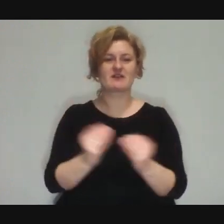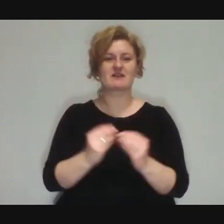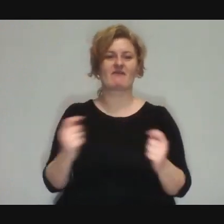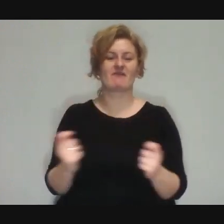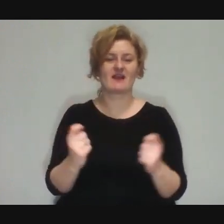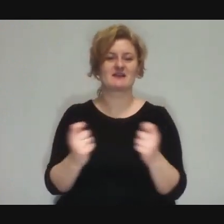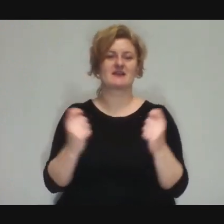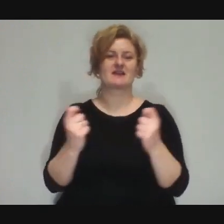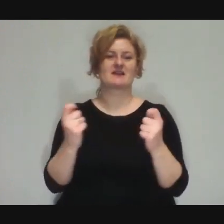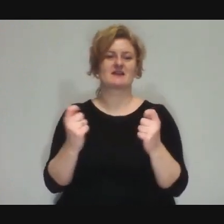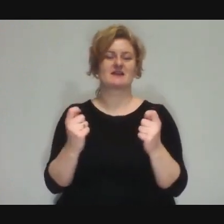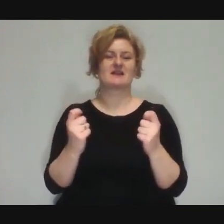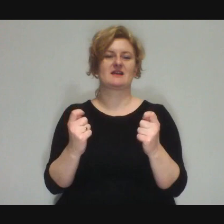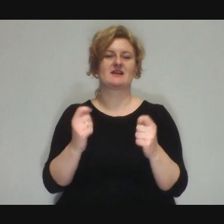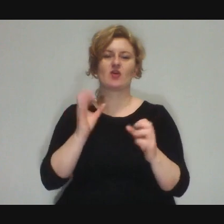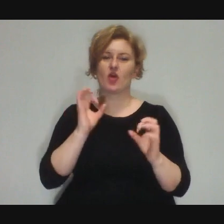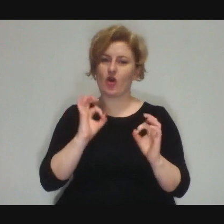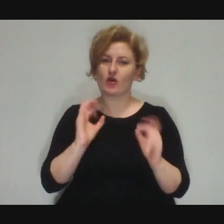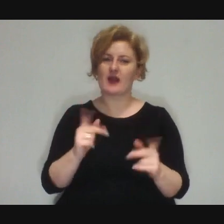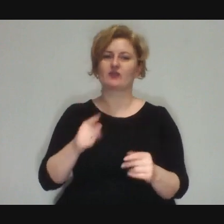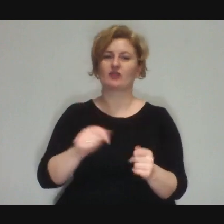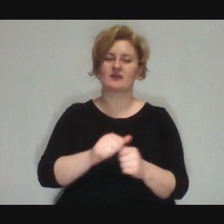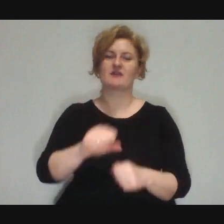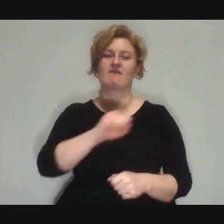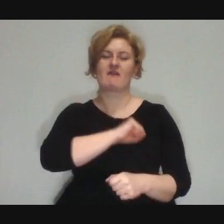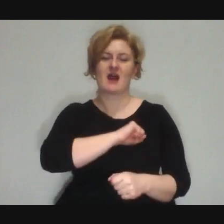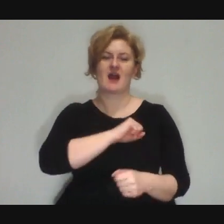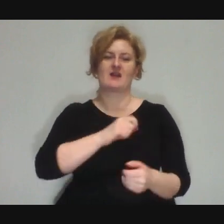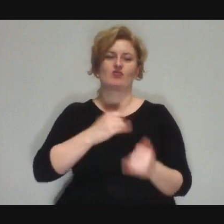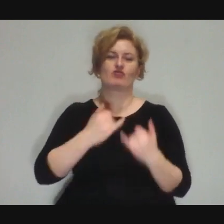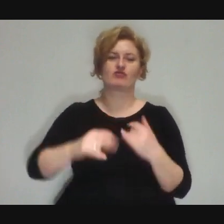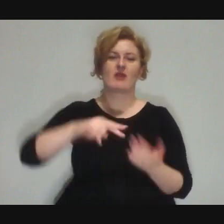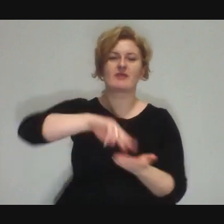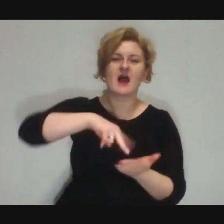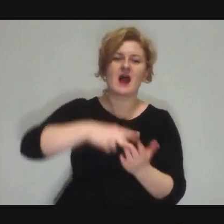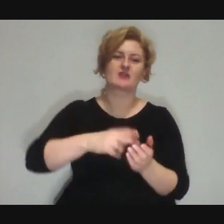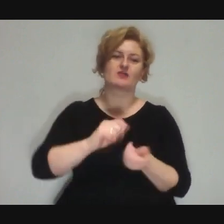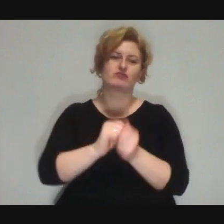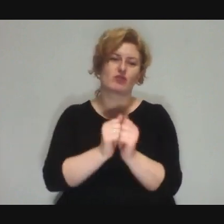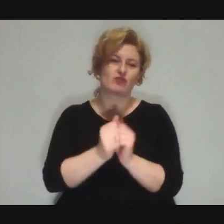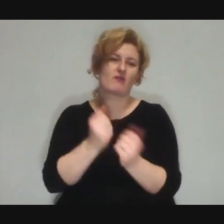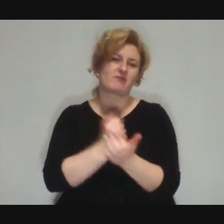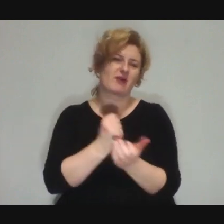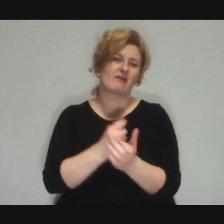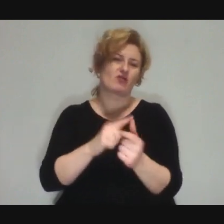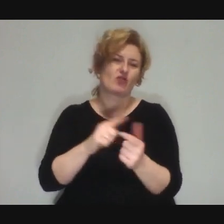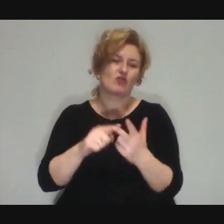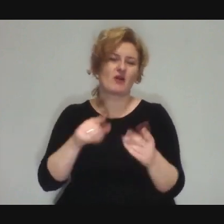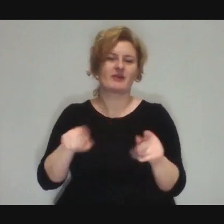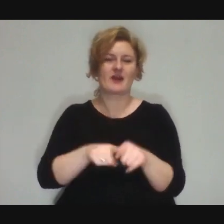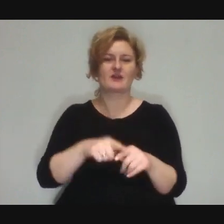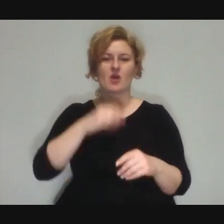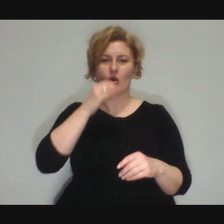and it's cool, because it's cool - dancing is cool, sports things are cool and inflatables are cool too... but...